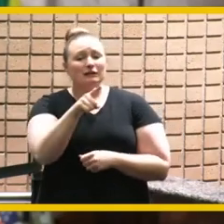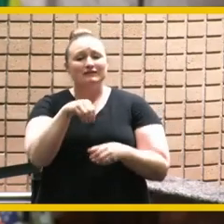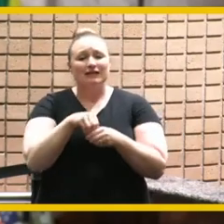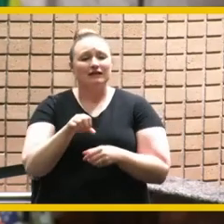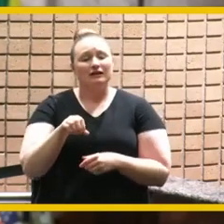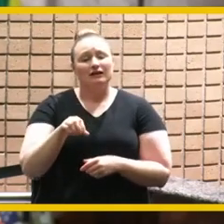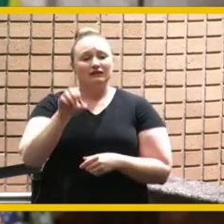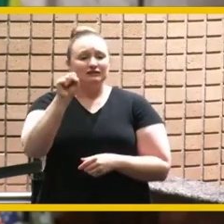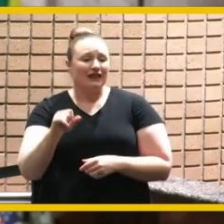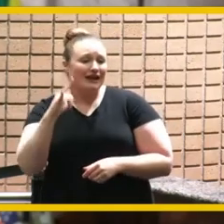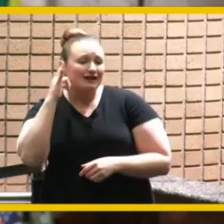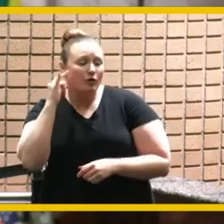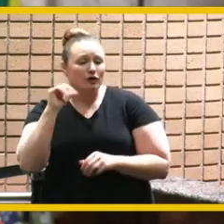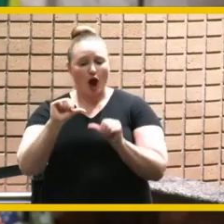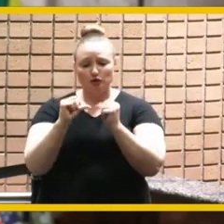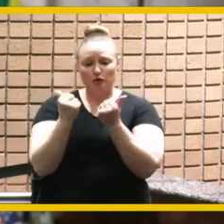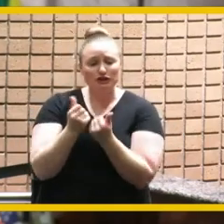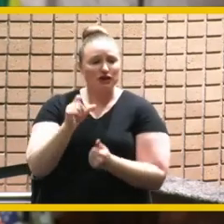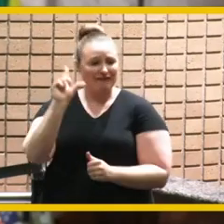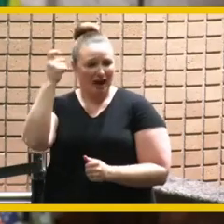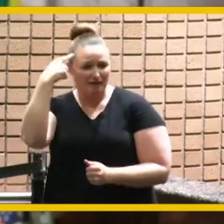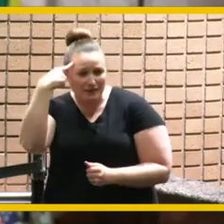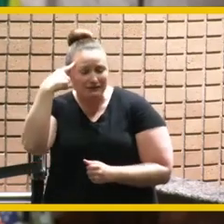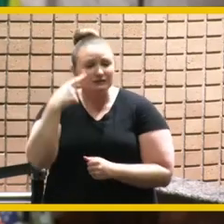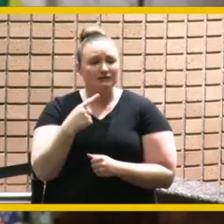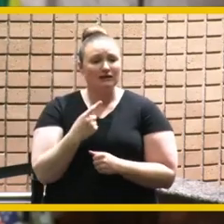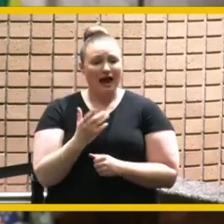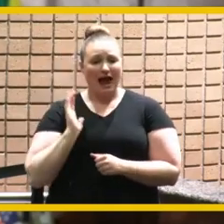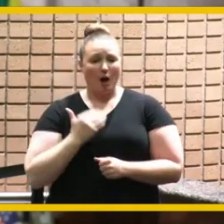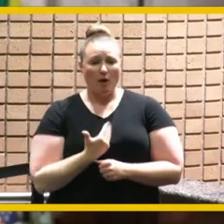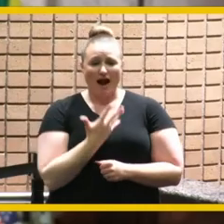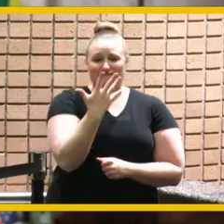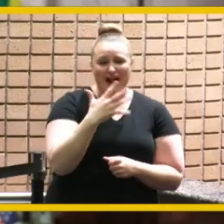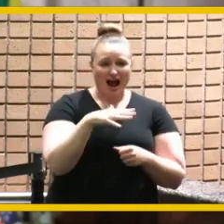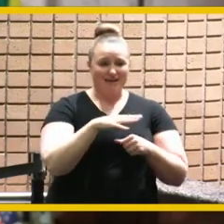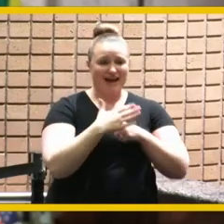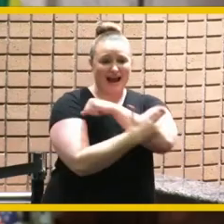where we fought to ensure that our five county region was building the housing necessary to end